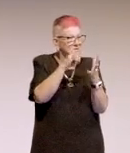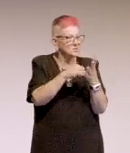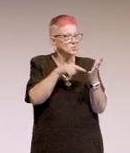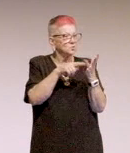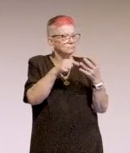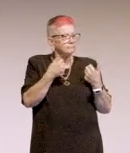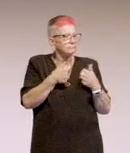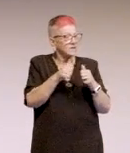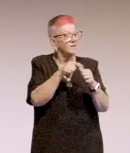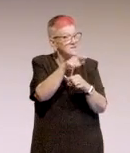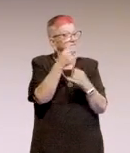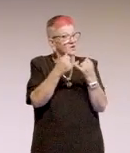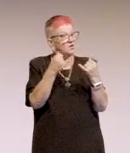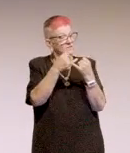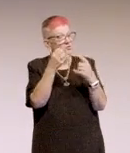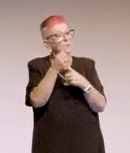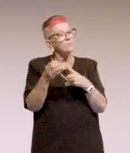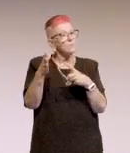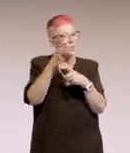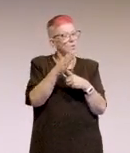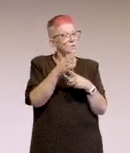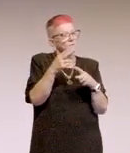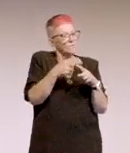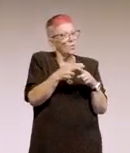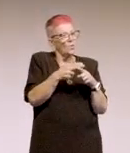And that's the most important reason, it's our users.